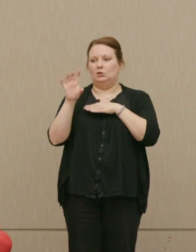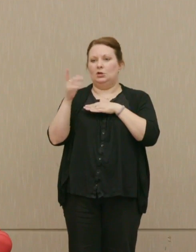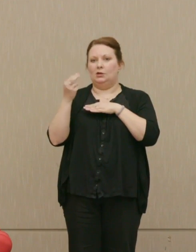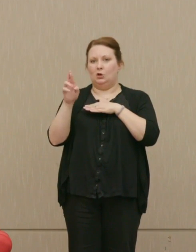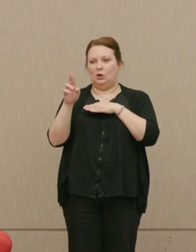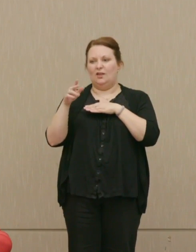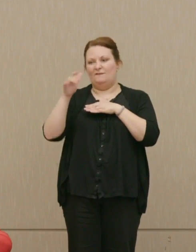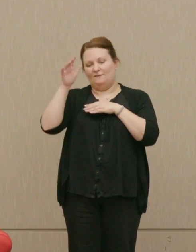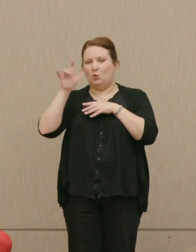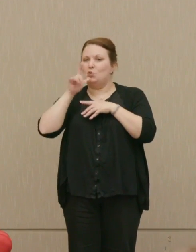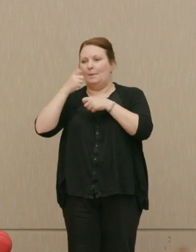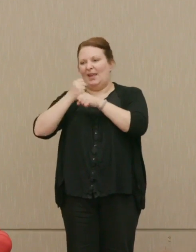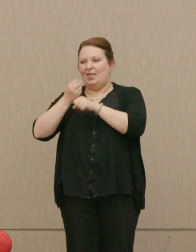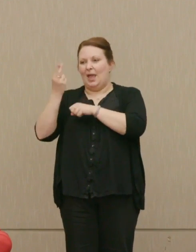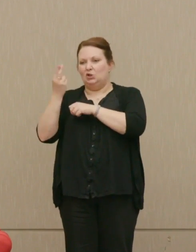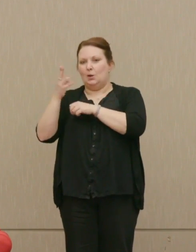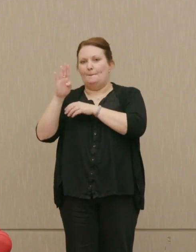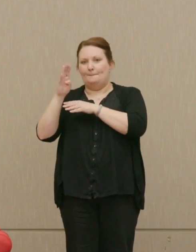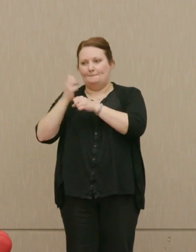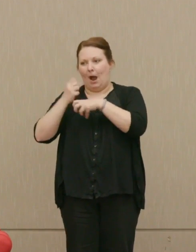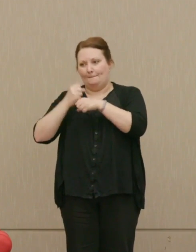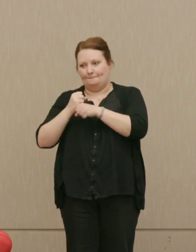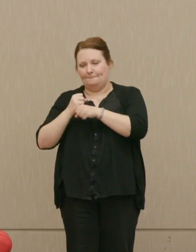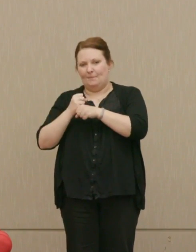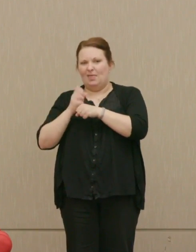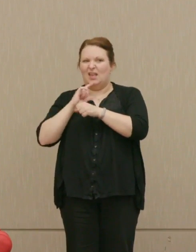He like to be called that until it got a little controversial.